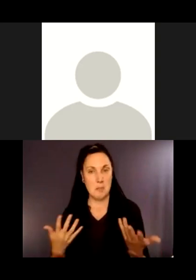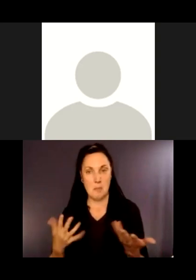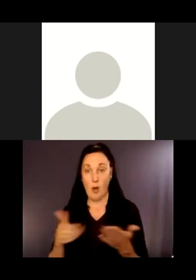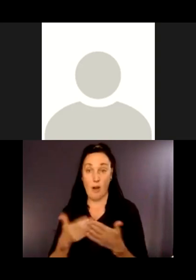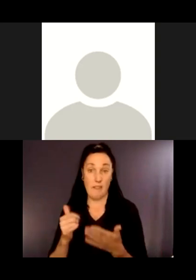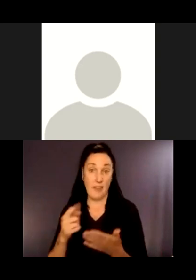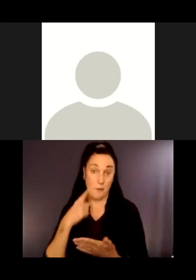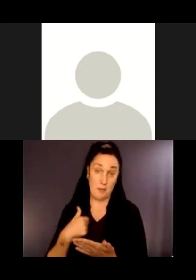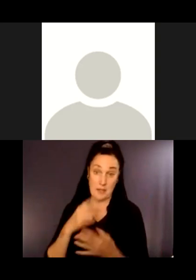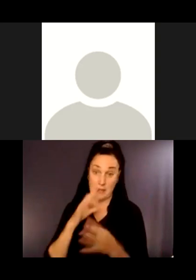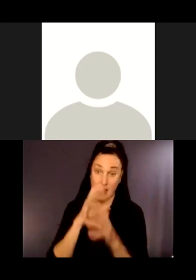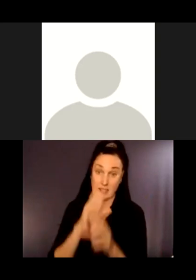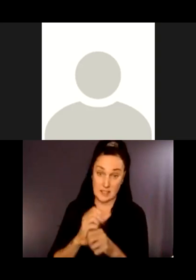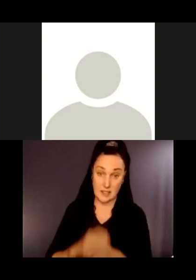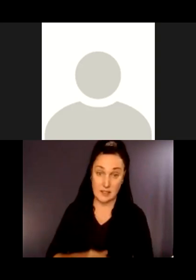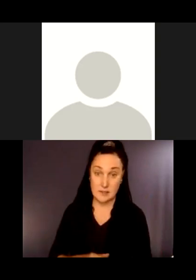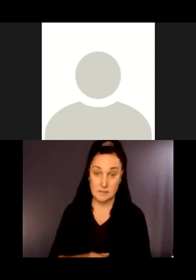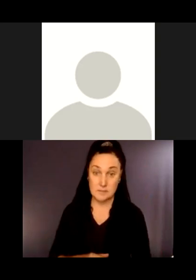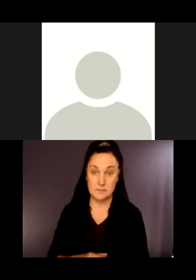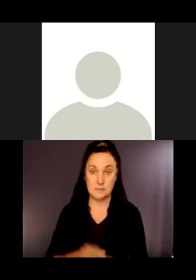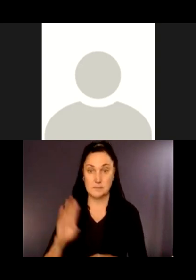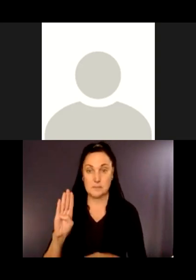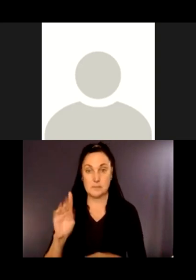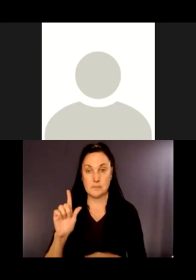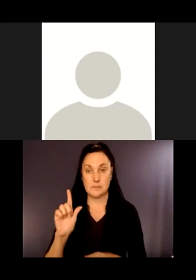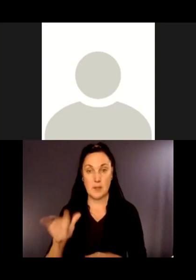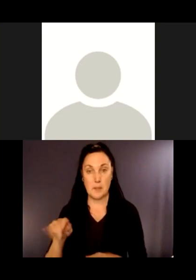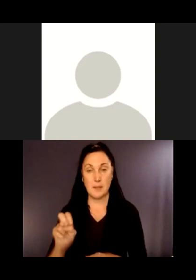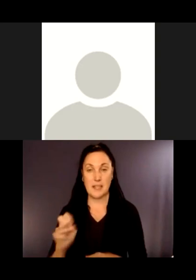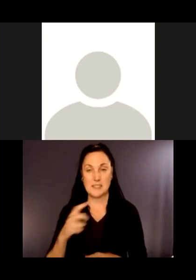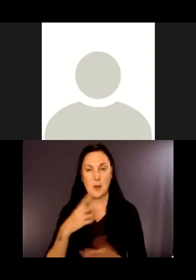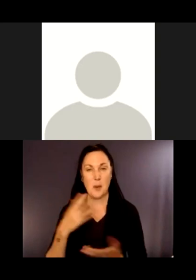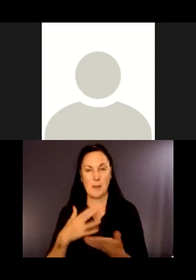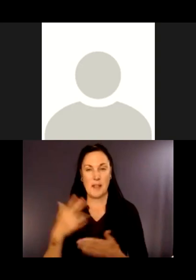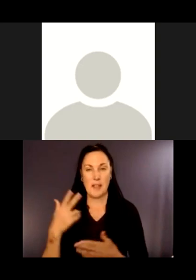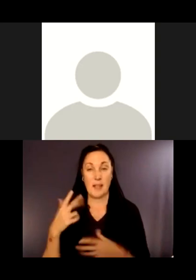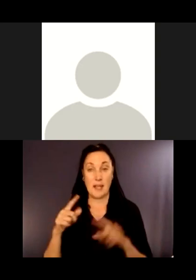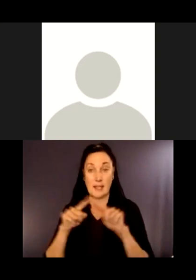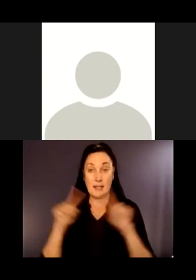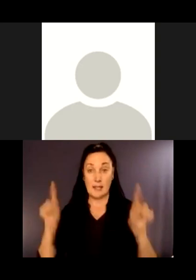So maybe a three-sided kiosk that had a ton